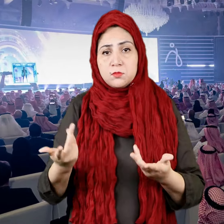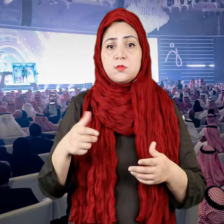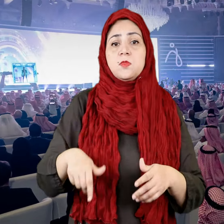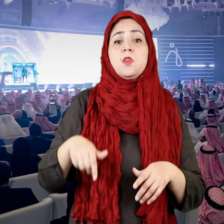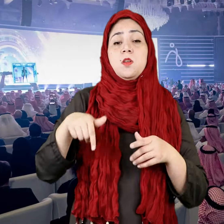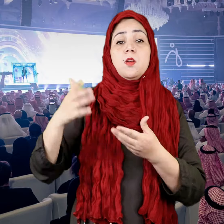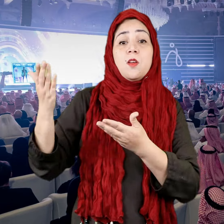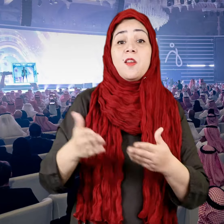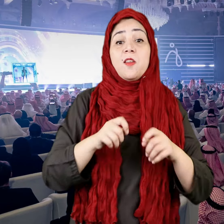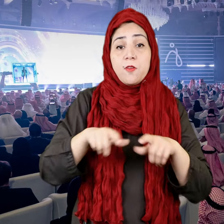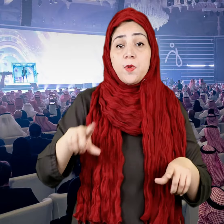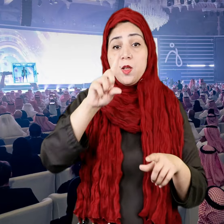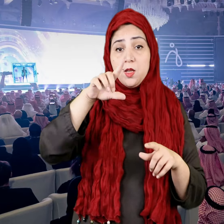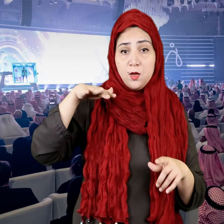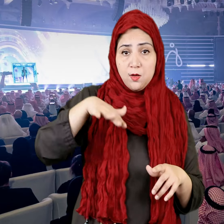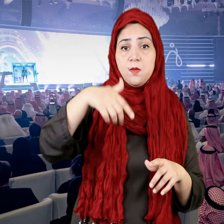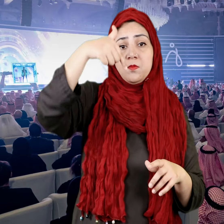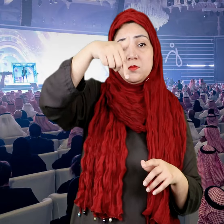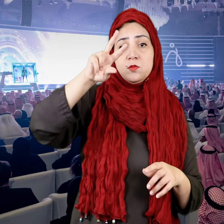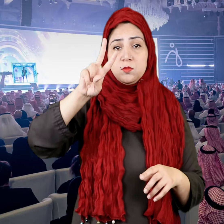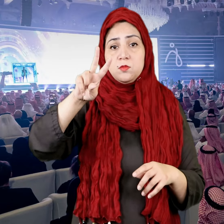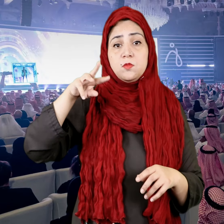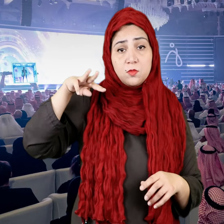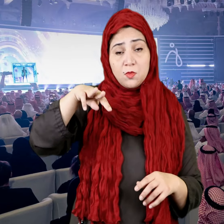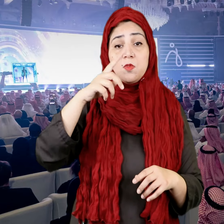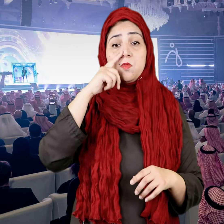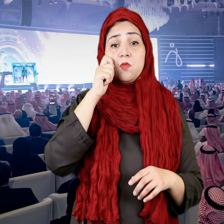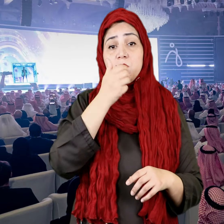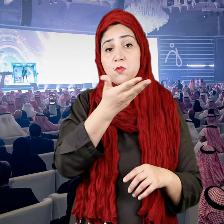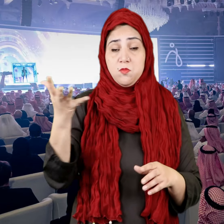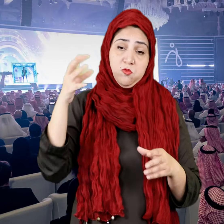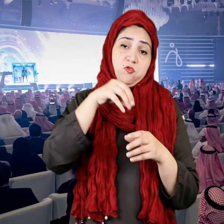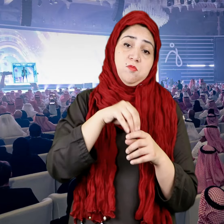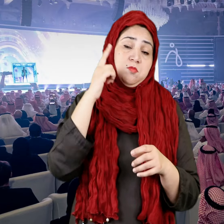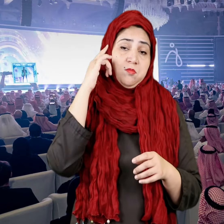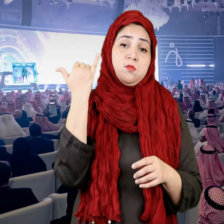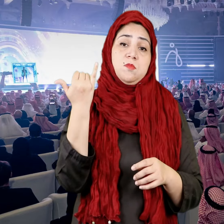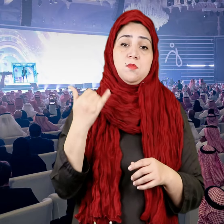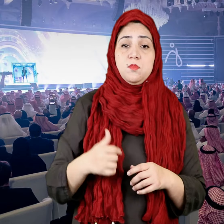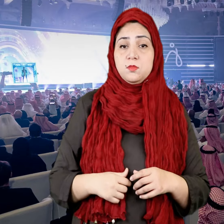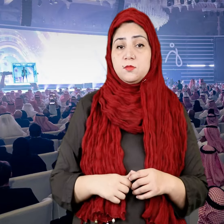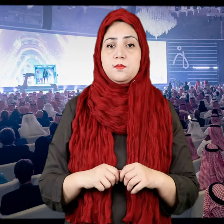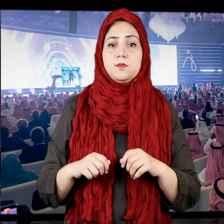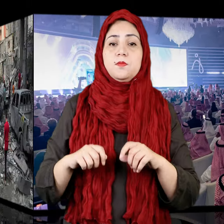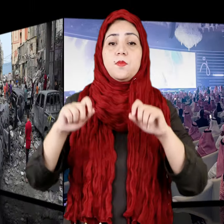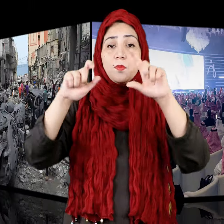The event has the potential to attract the participation of over 172,000 individuals.